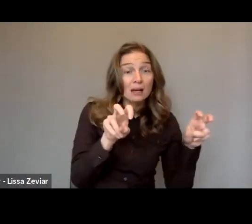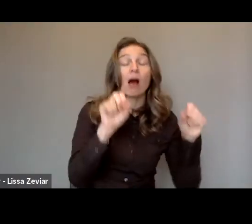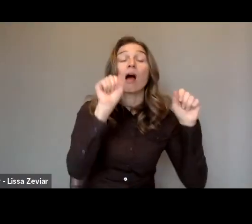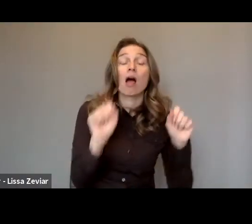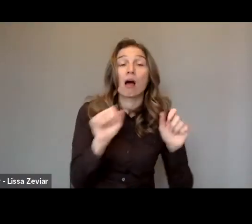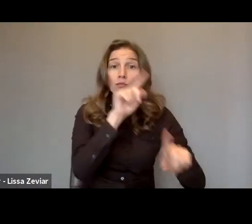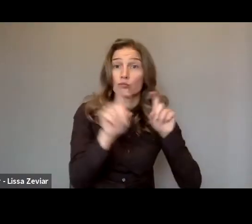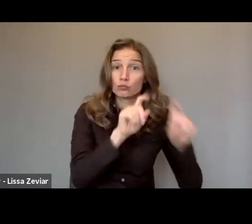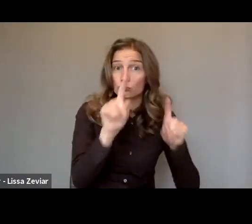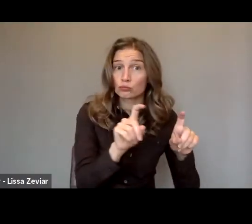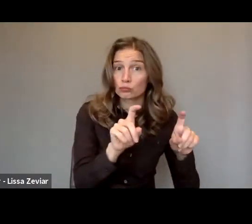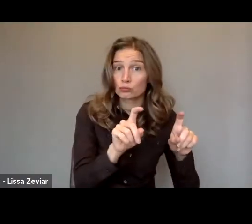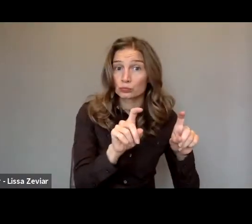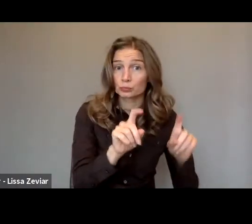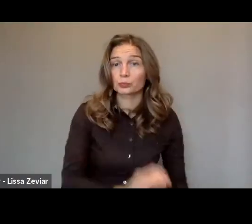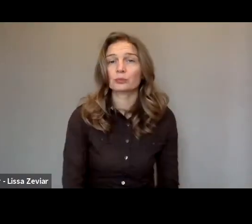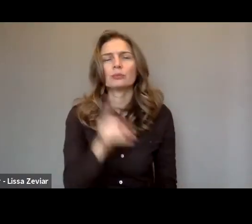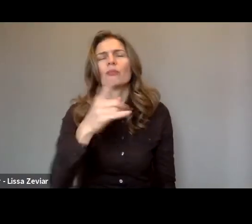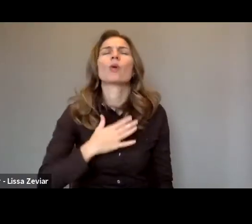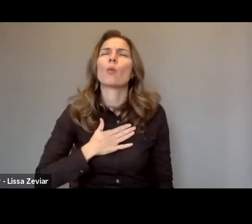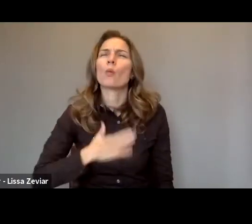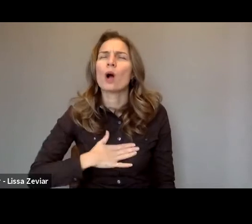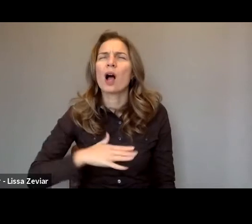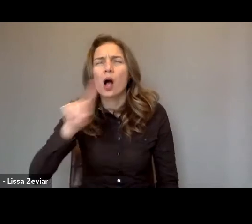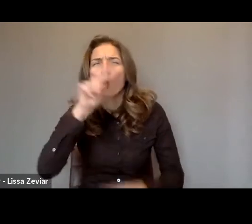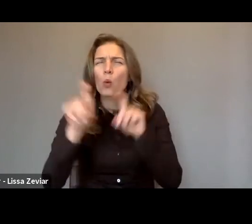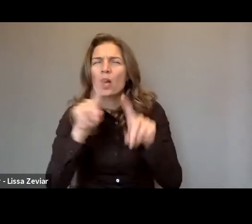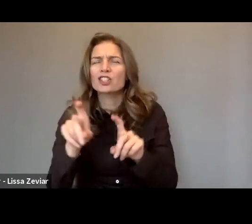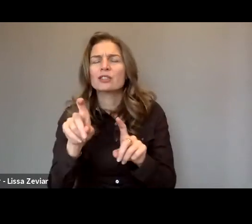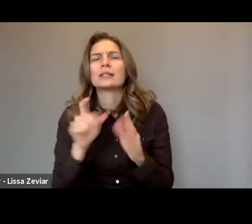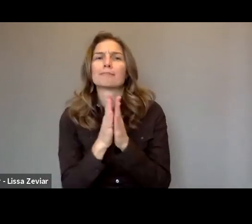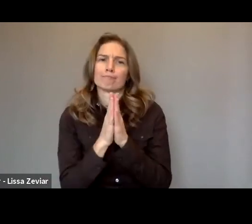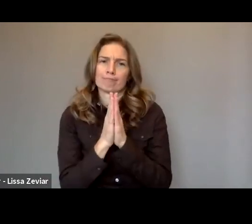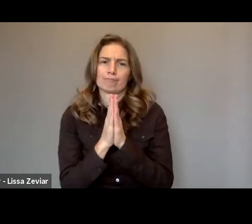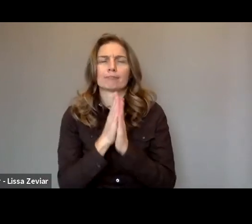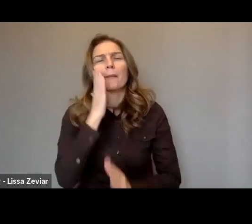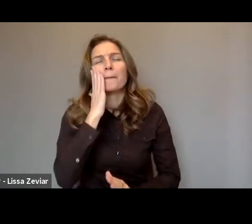To ask questions, please use the Q&A box, not the Chat box.